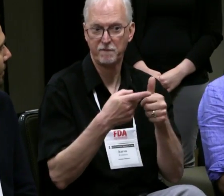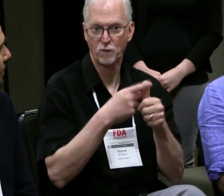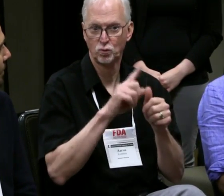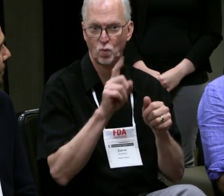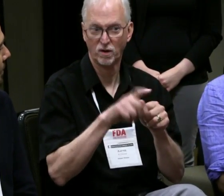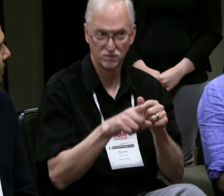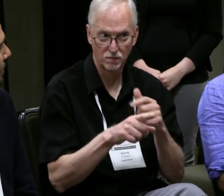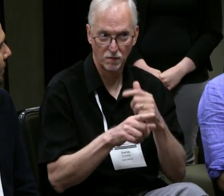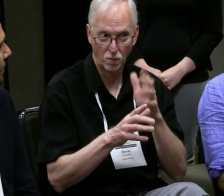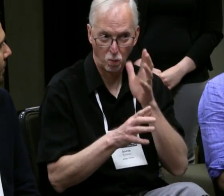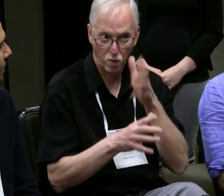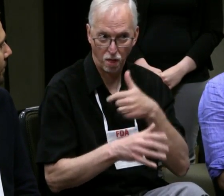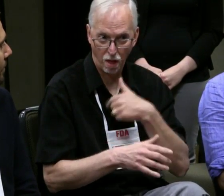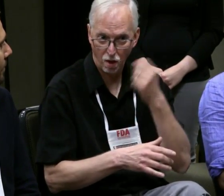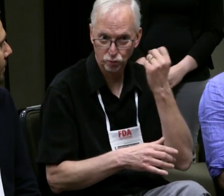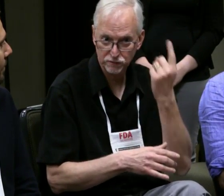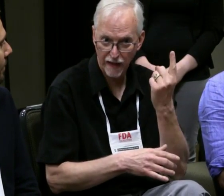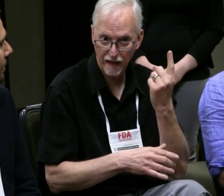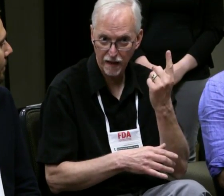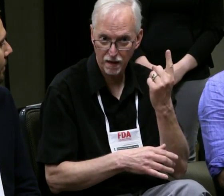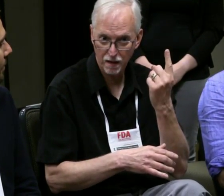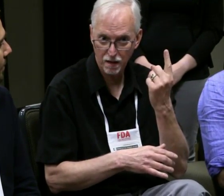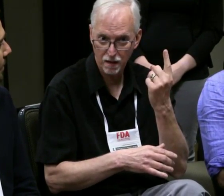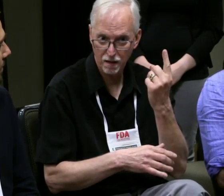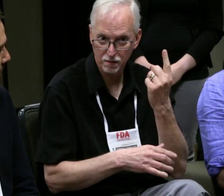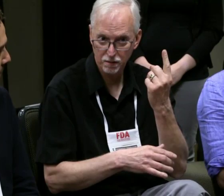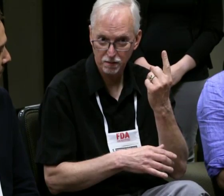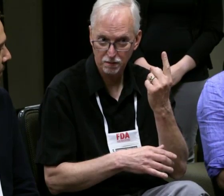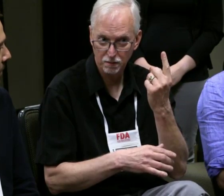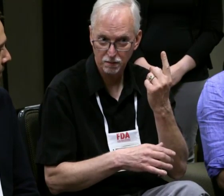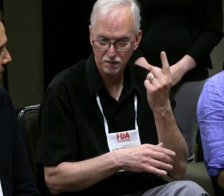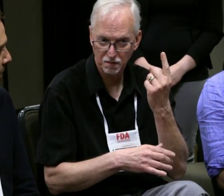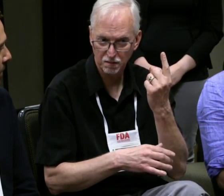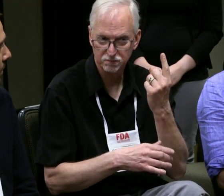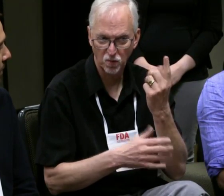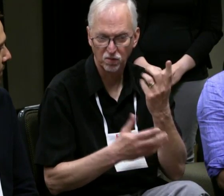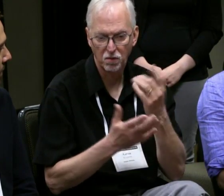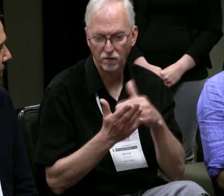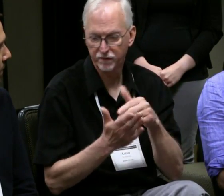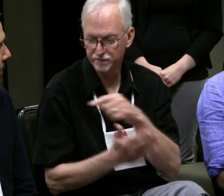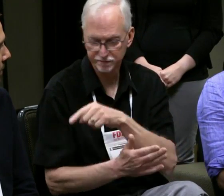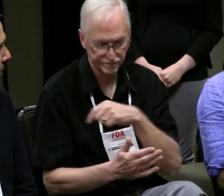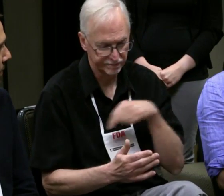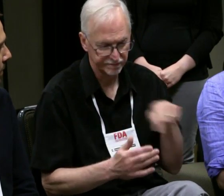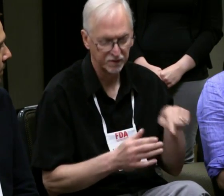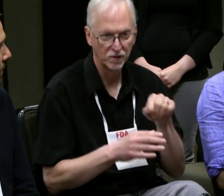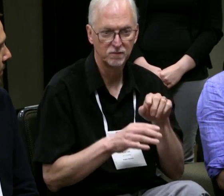Often with new audiences, their first question is, "Will I be able to understand what's happening?"